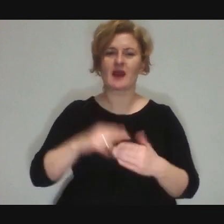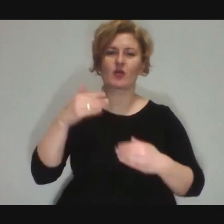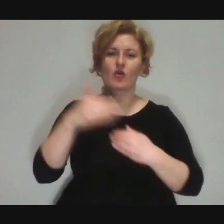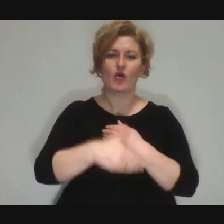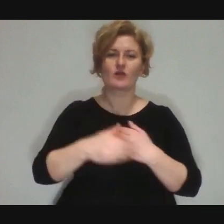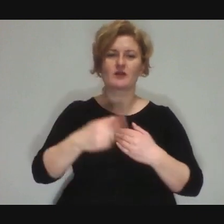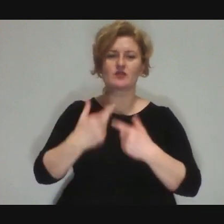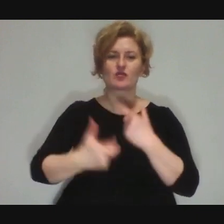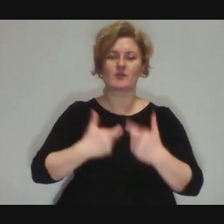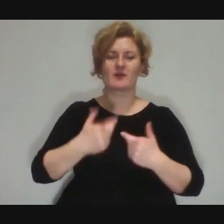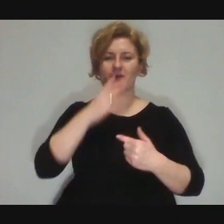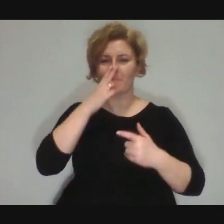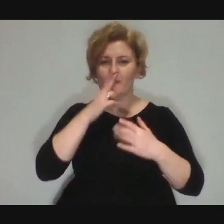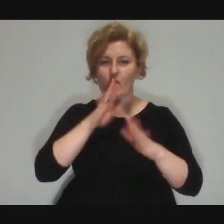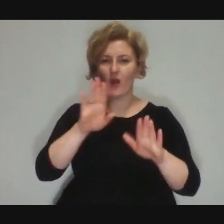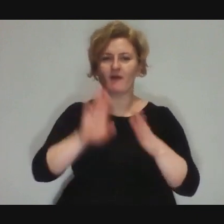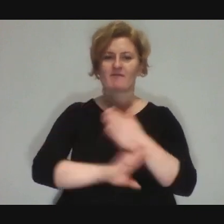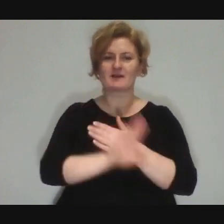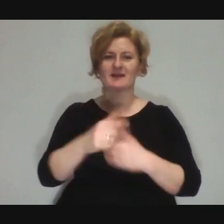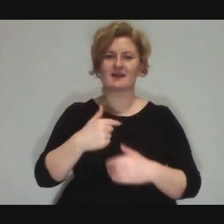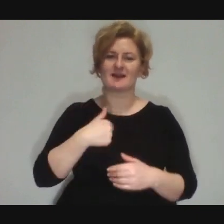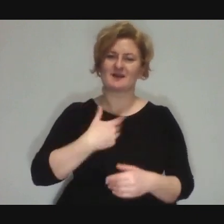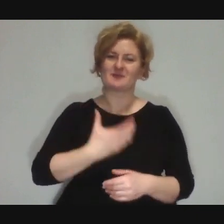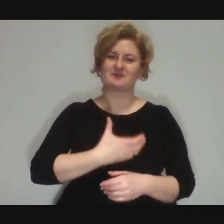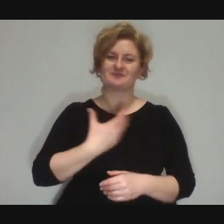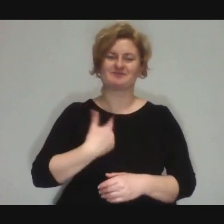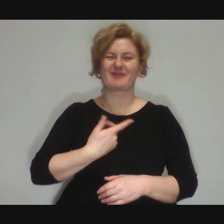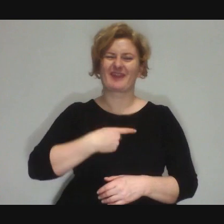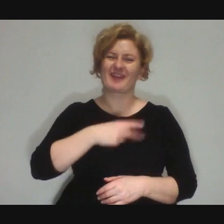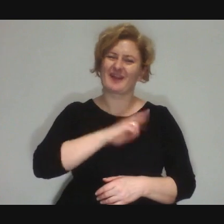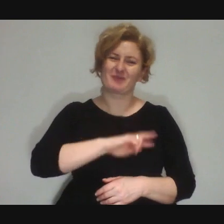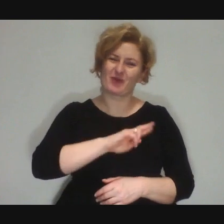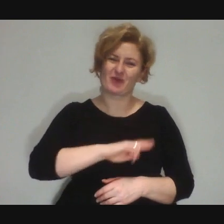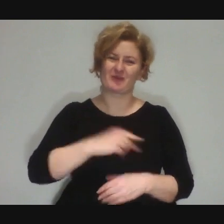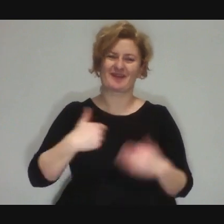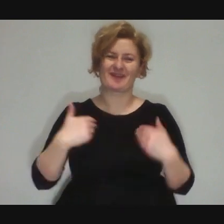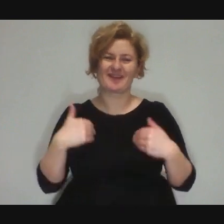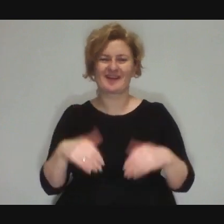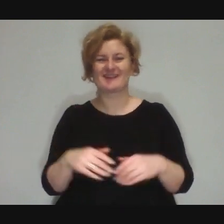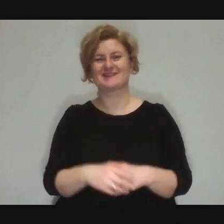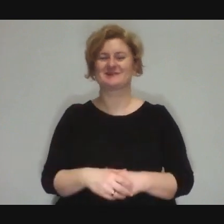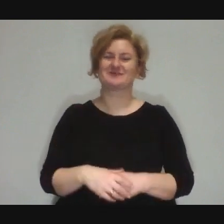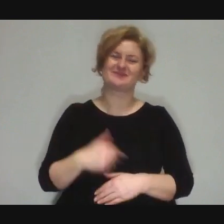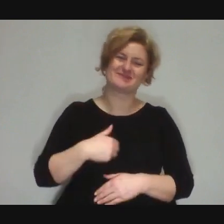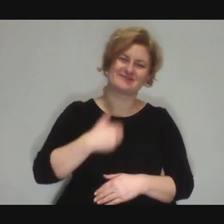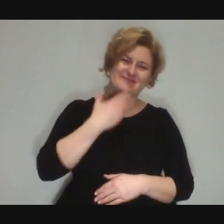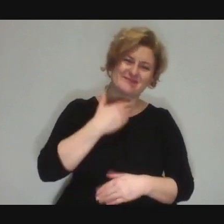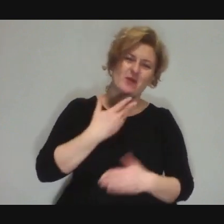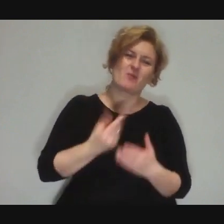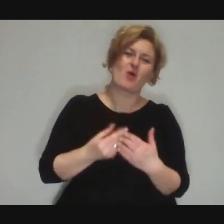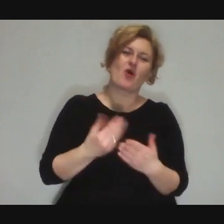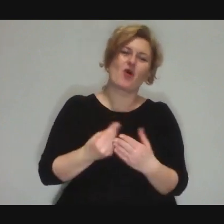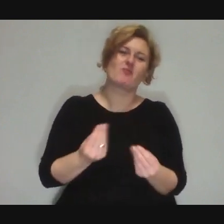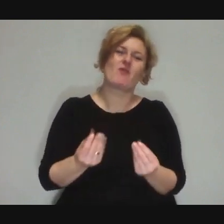I was like "eeeee.... Why should we do this show?